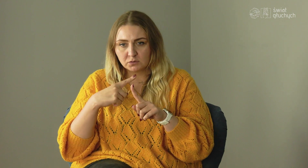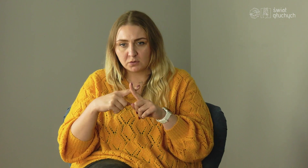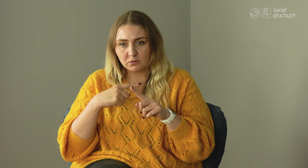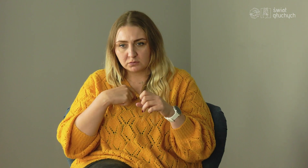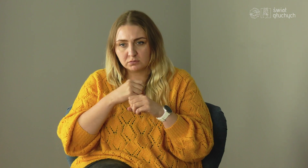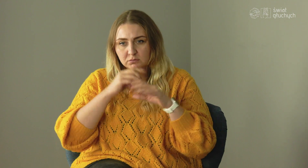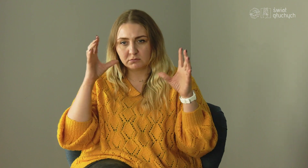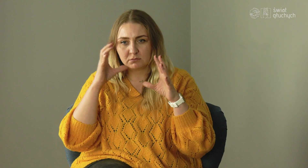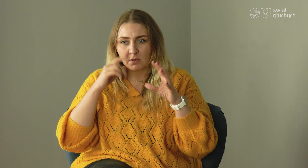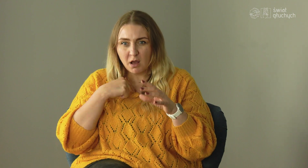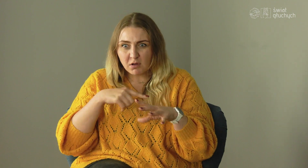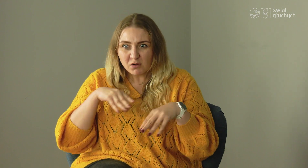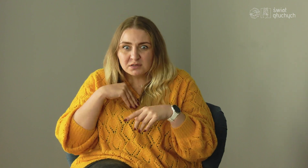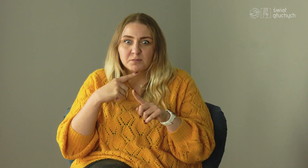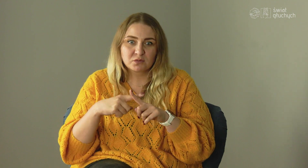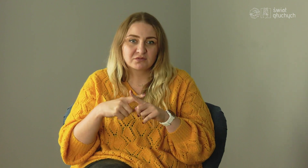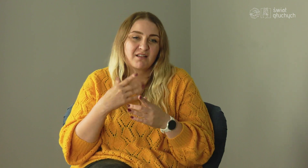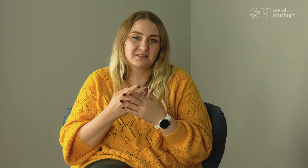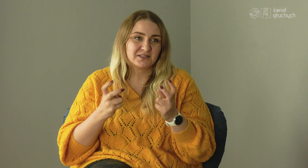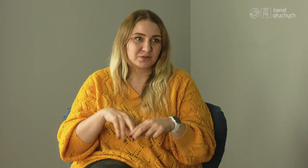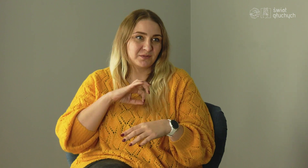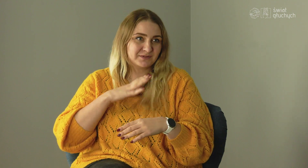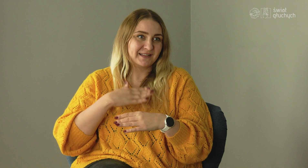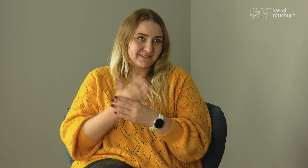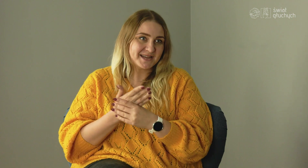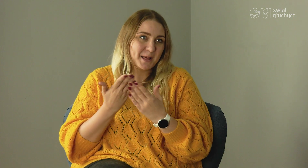I was shocked that it was successful, that's why I started my own company.